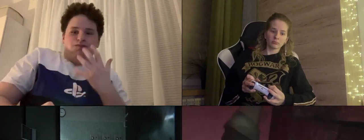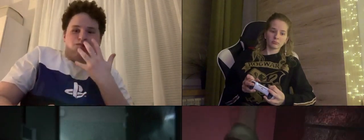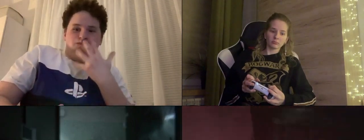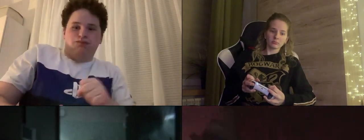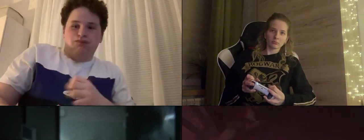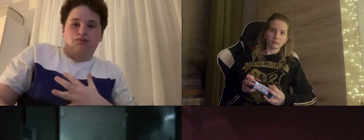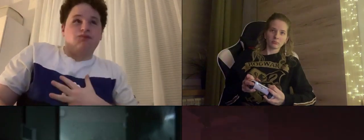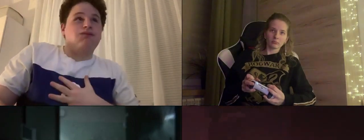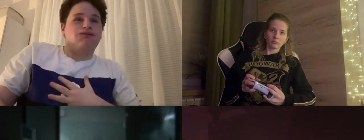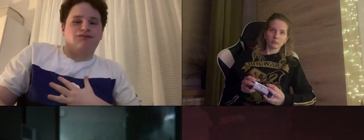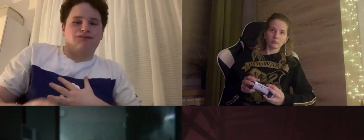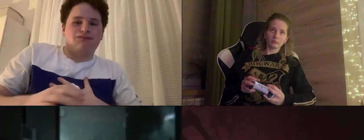Already I'm hot ... my heart ...